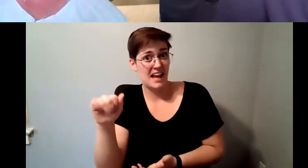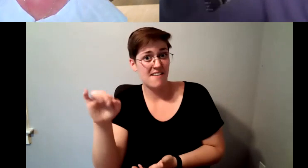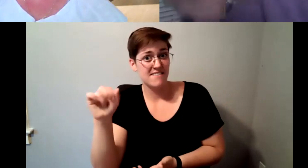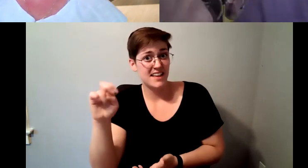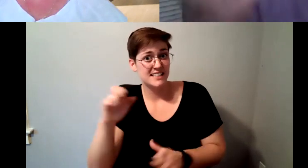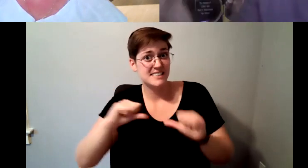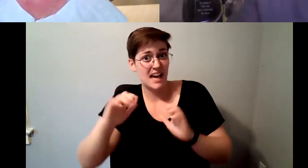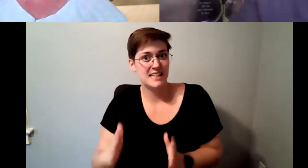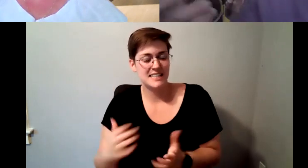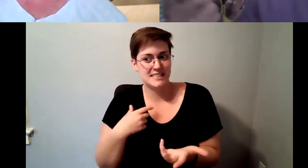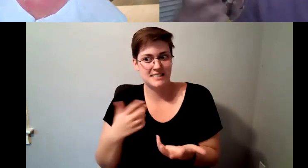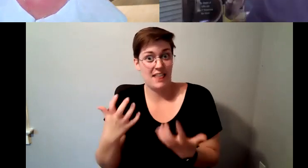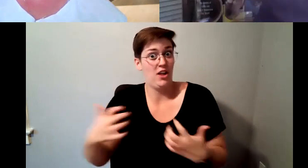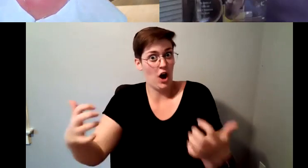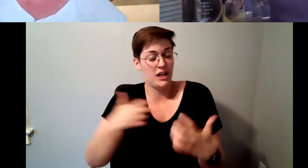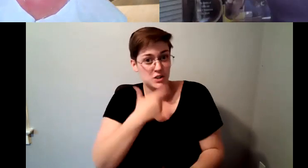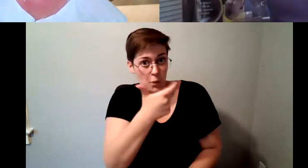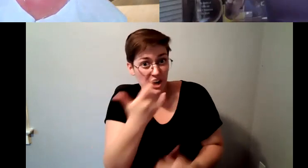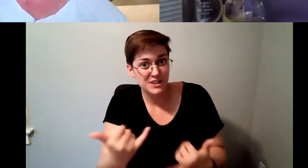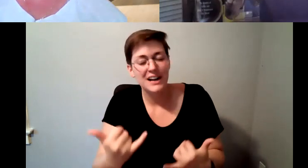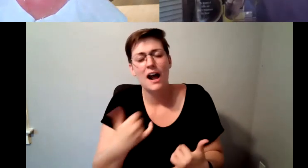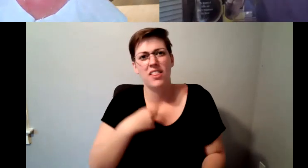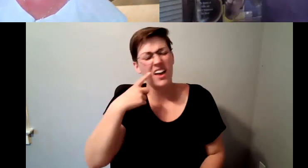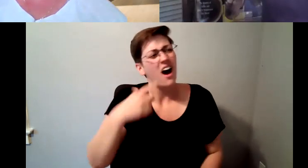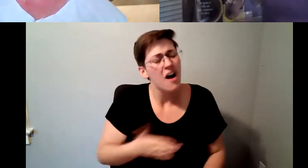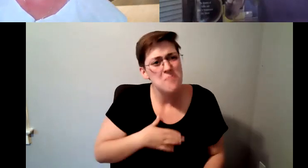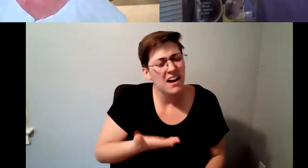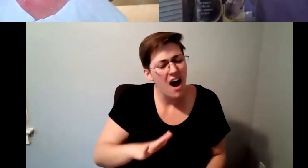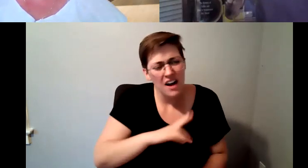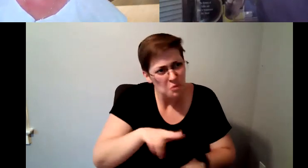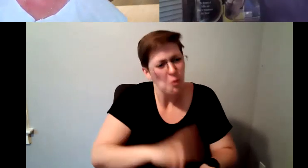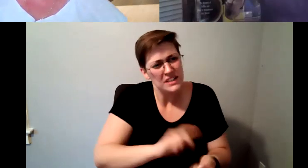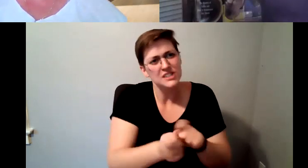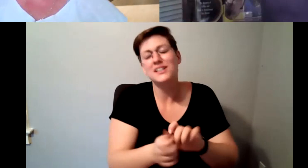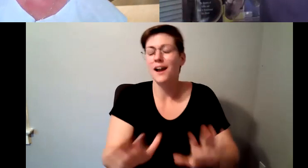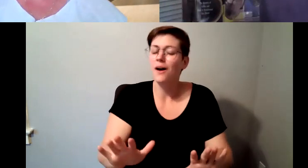it's changed well everything has really changed because we we've become more scientifically advanced.